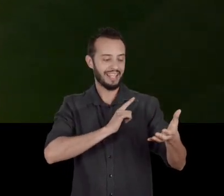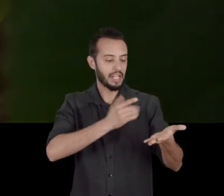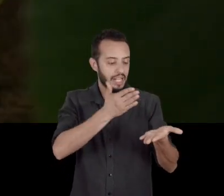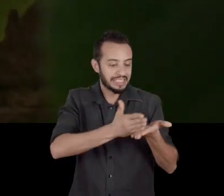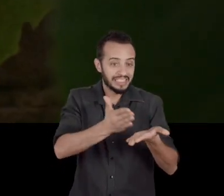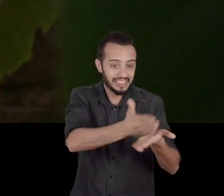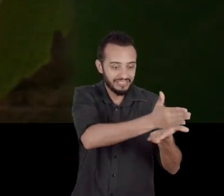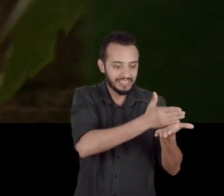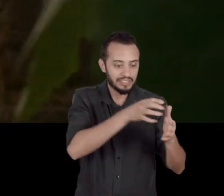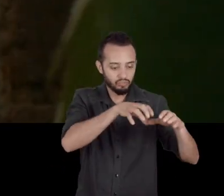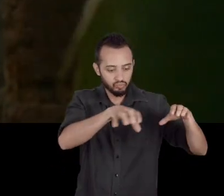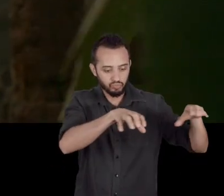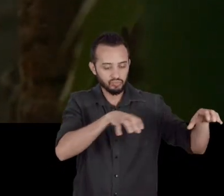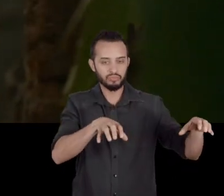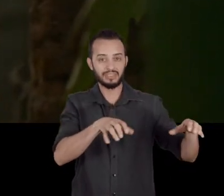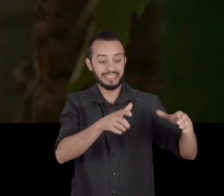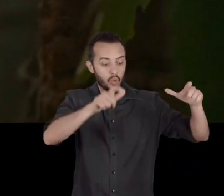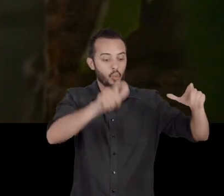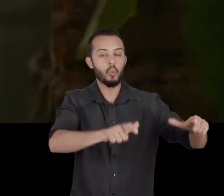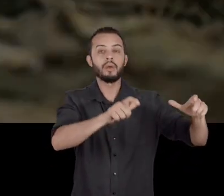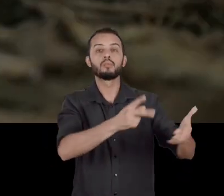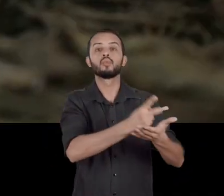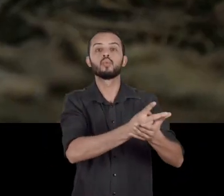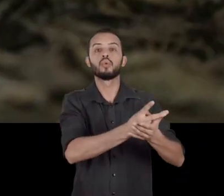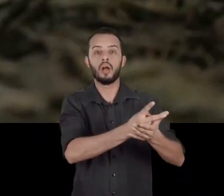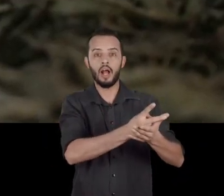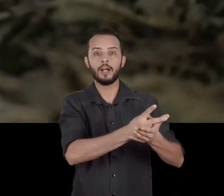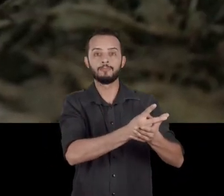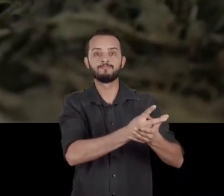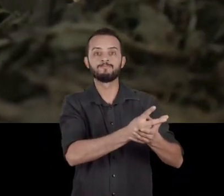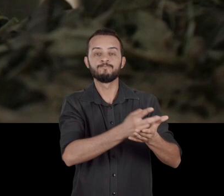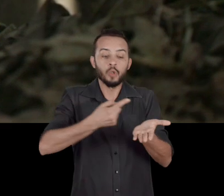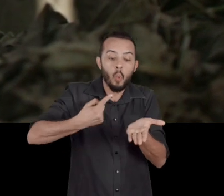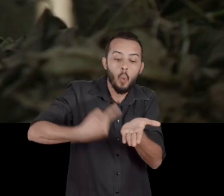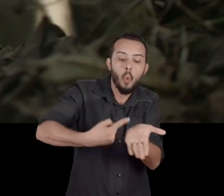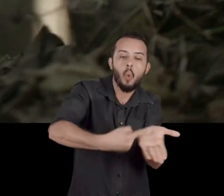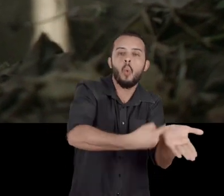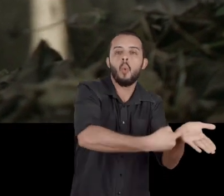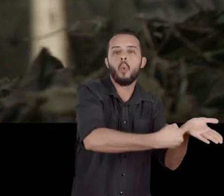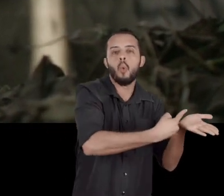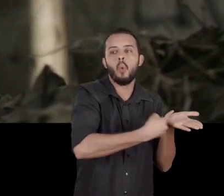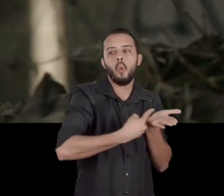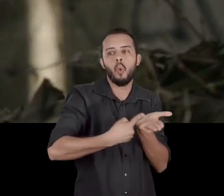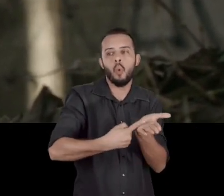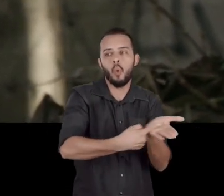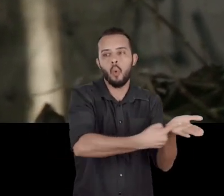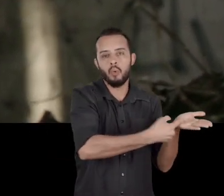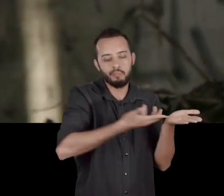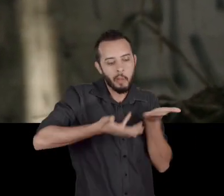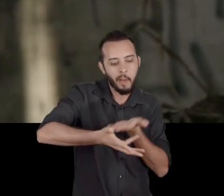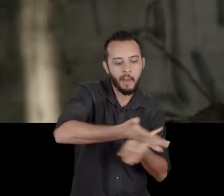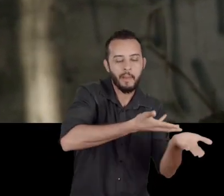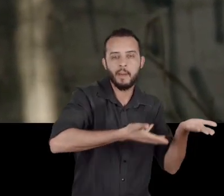and are made to occupy the same geographical space and create a kind of collective agreement.